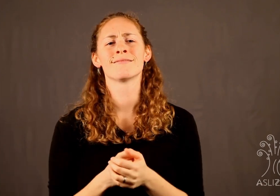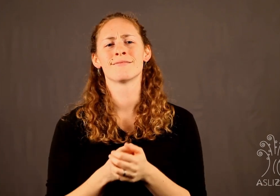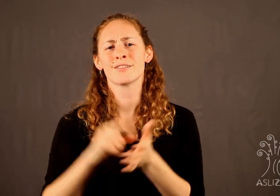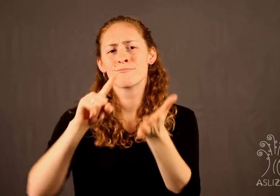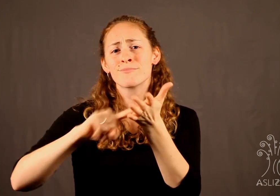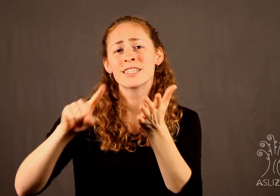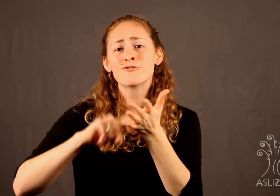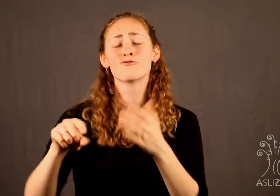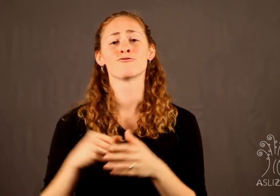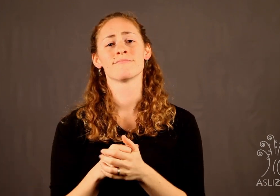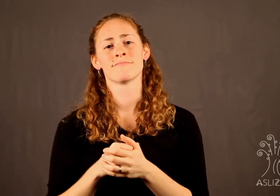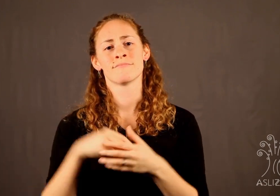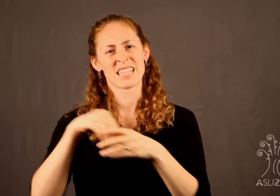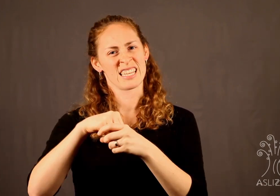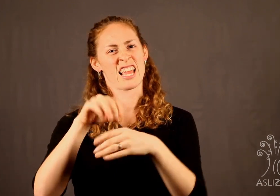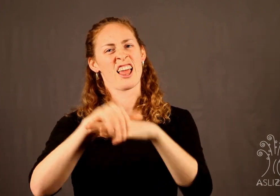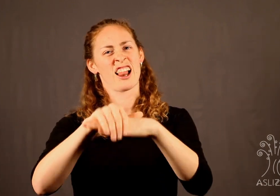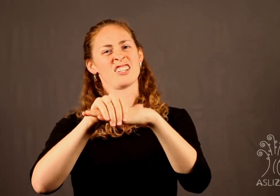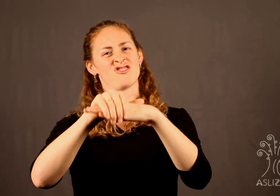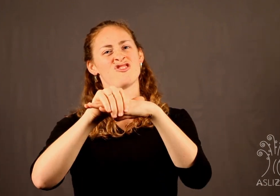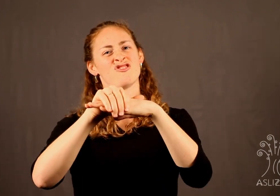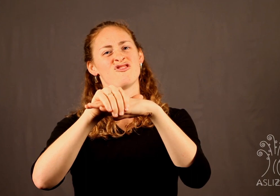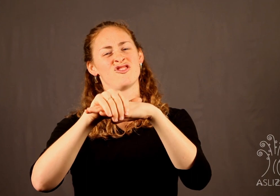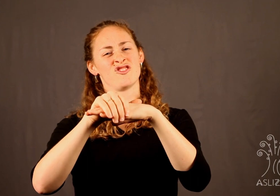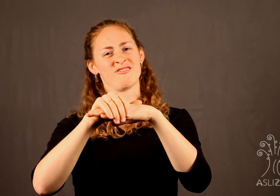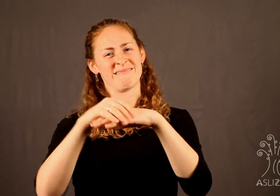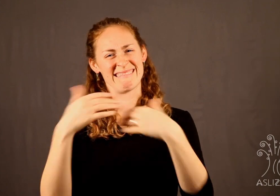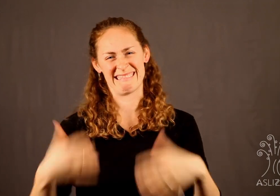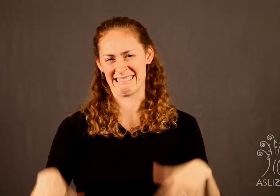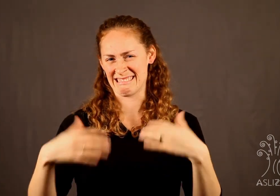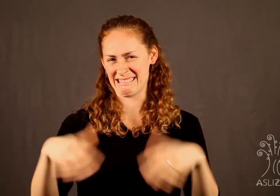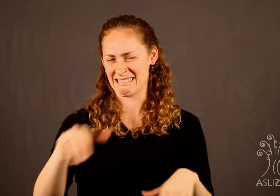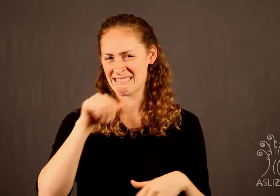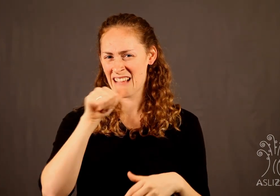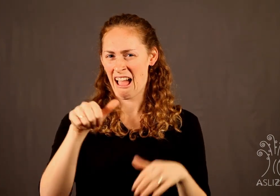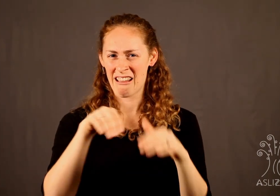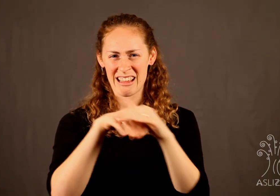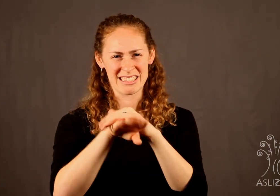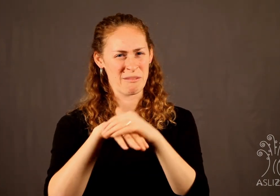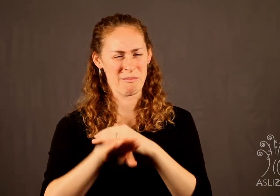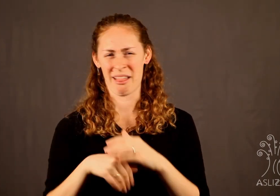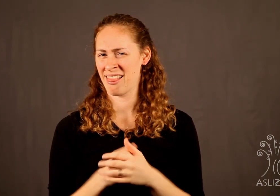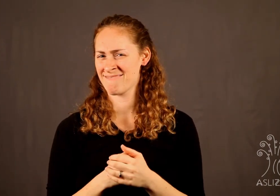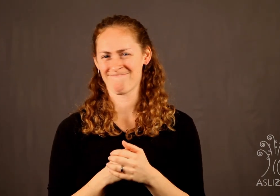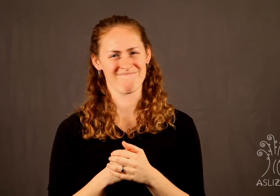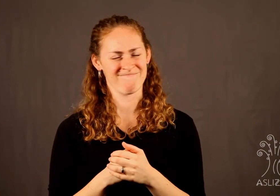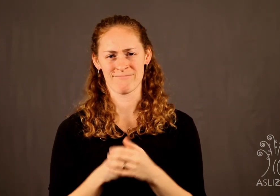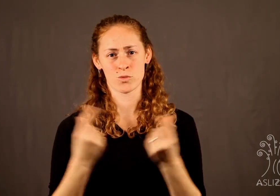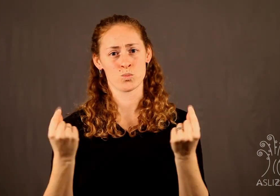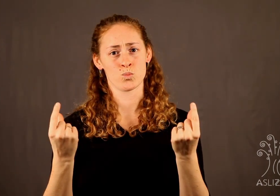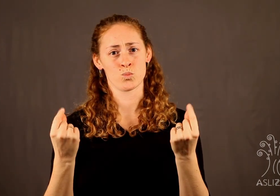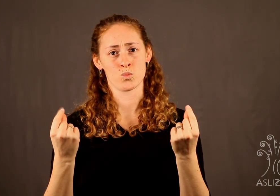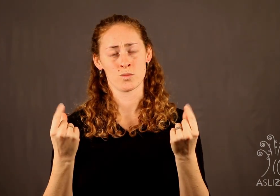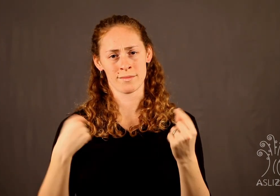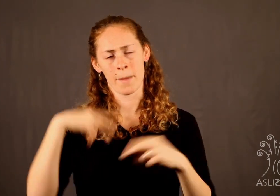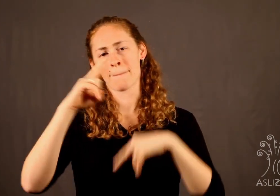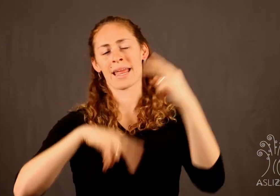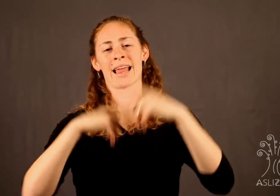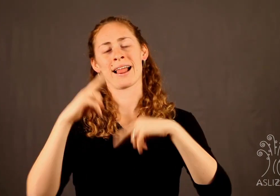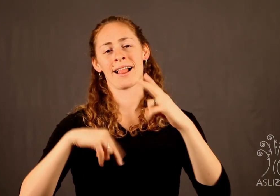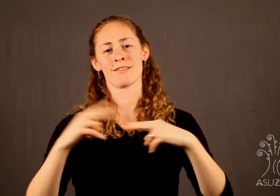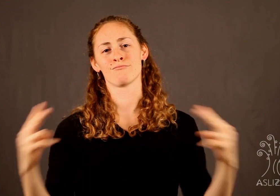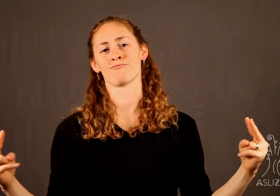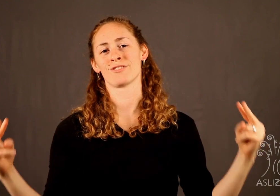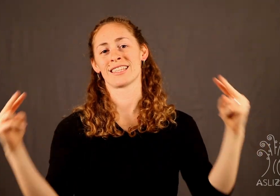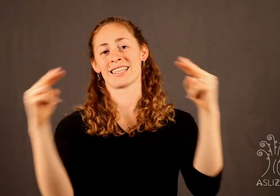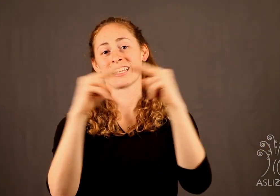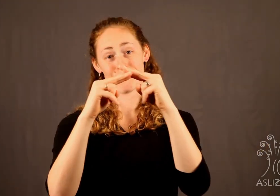studies about ASL in written English, making it inaccessible to native signers. Our solution is to build a bridge between